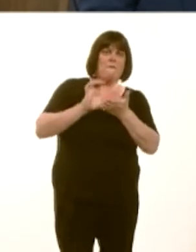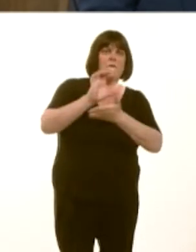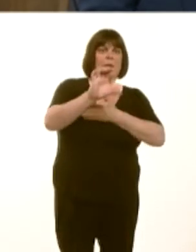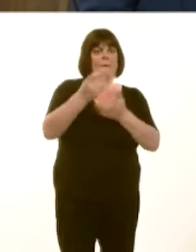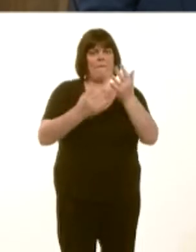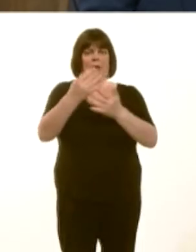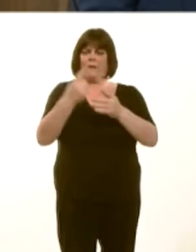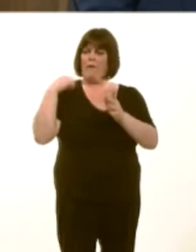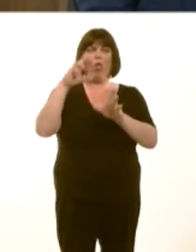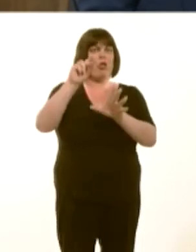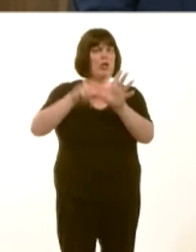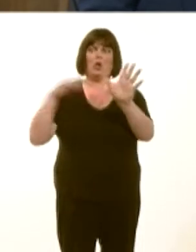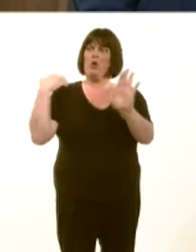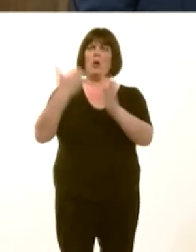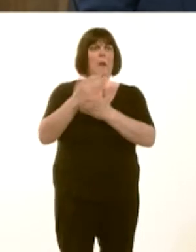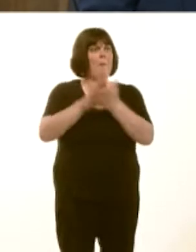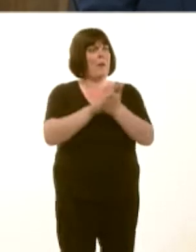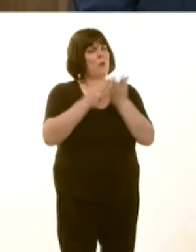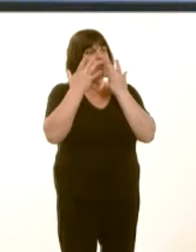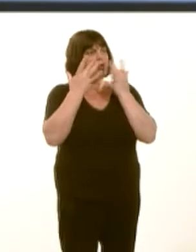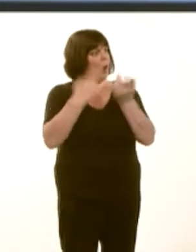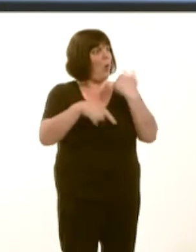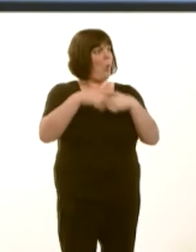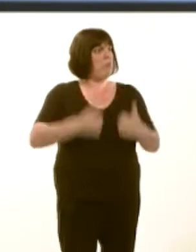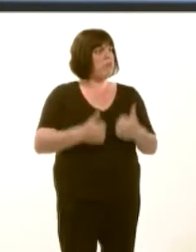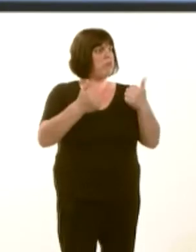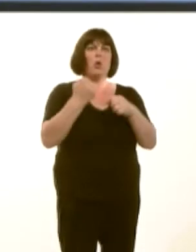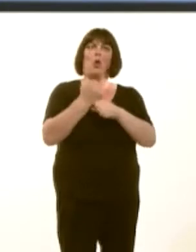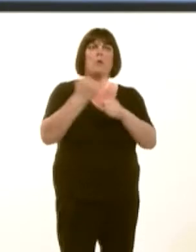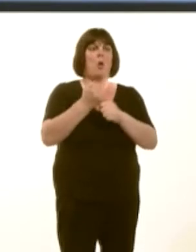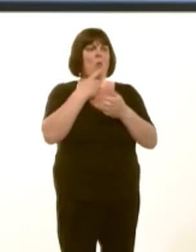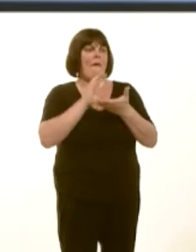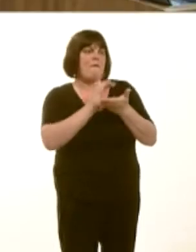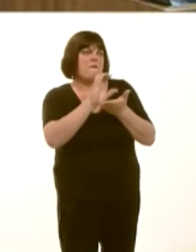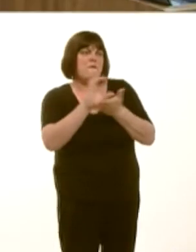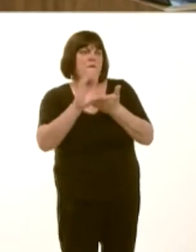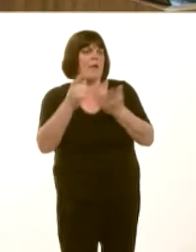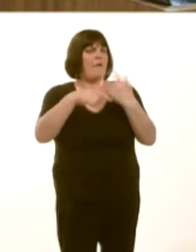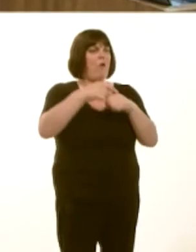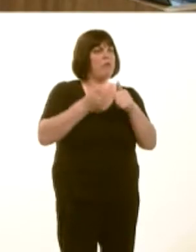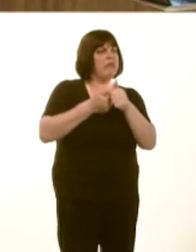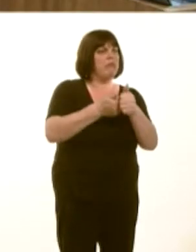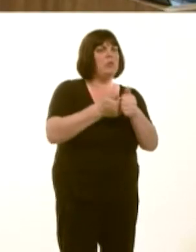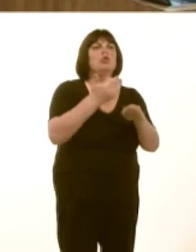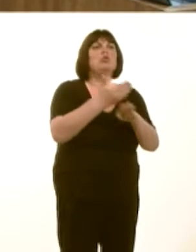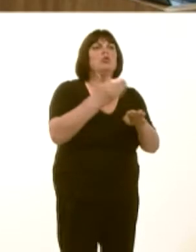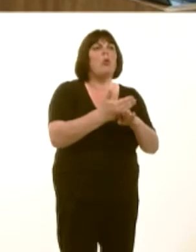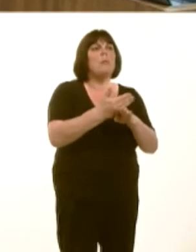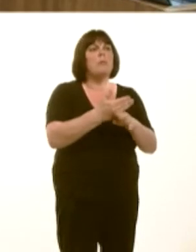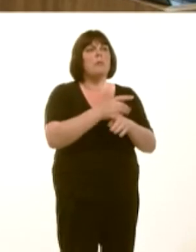And that is a sign that we are proactive as a Government. We invest in our apprentices; we invest in jobs in Wales, but we need, of course, to